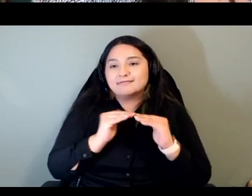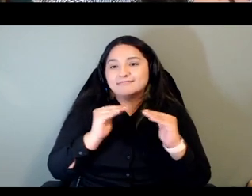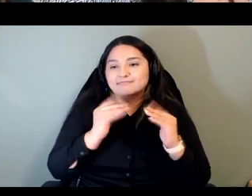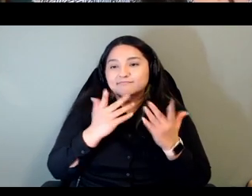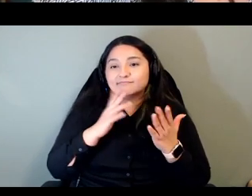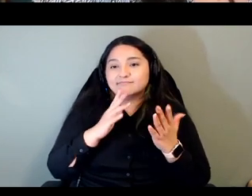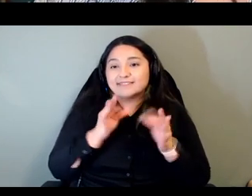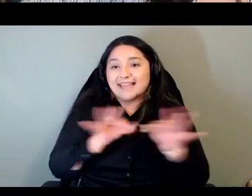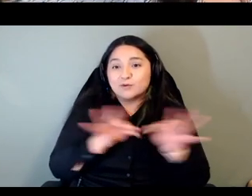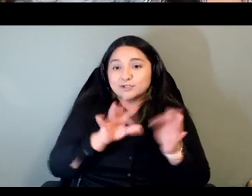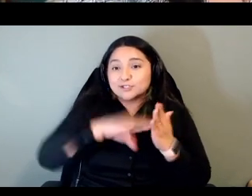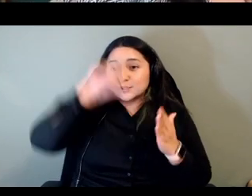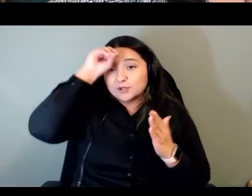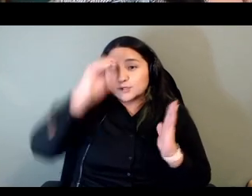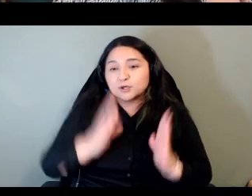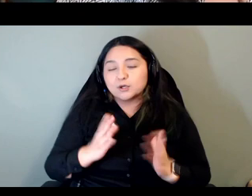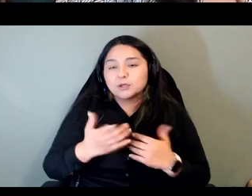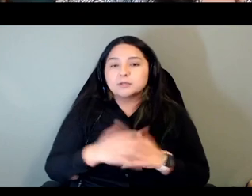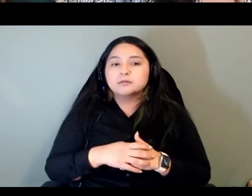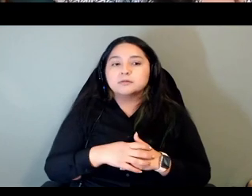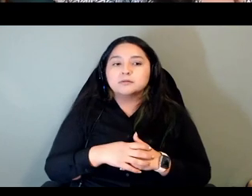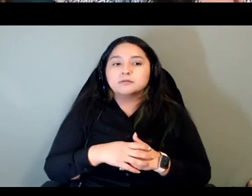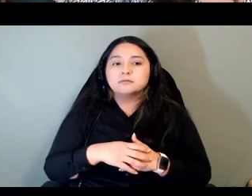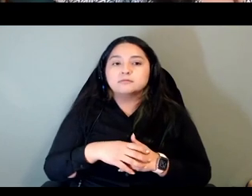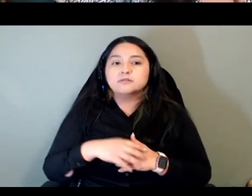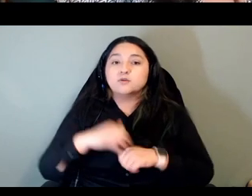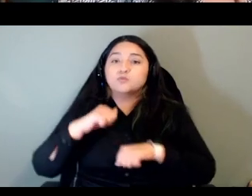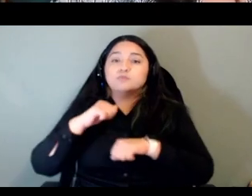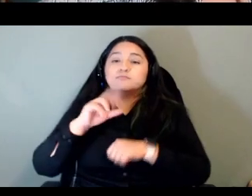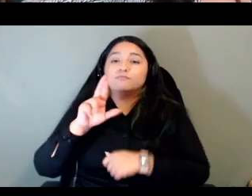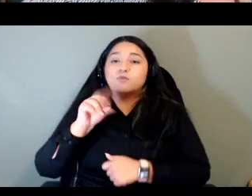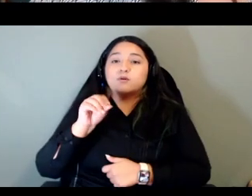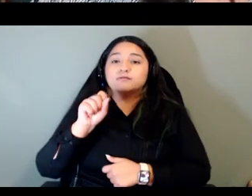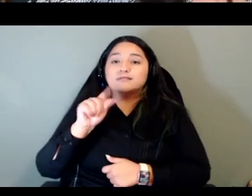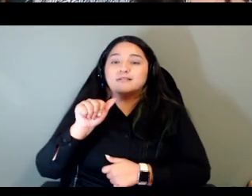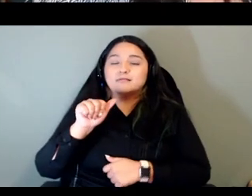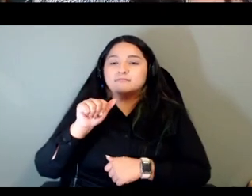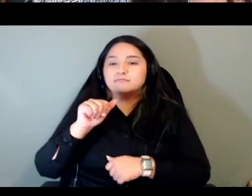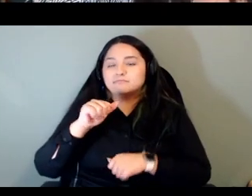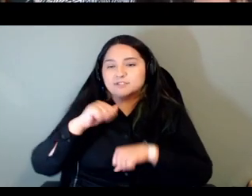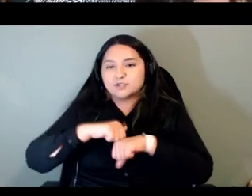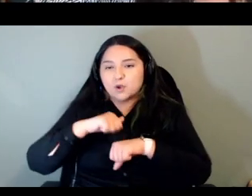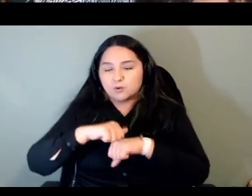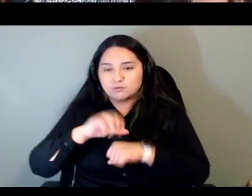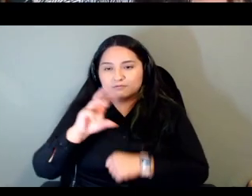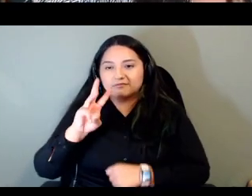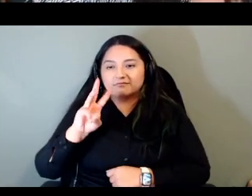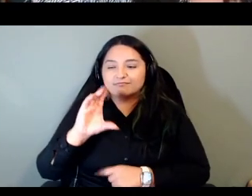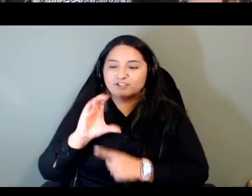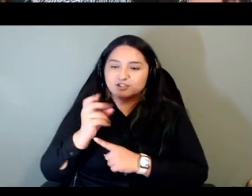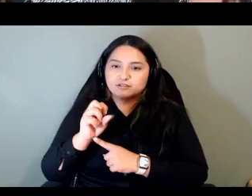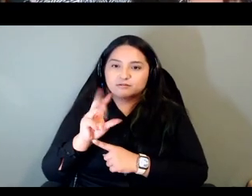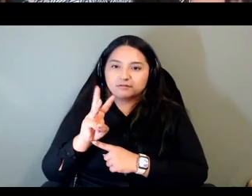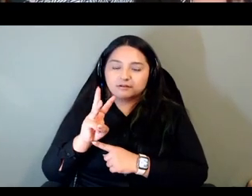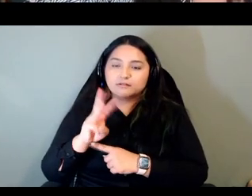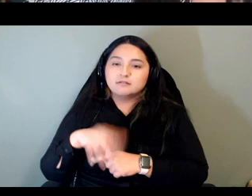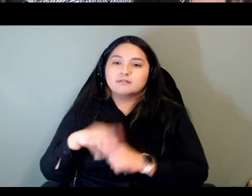aspect of chicas rosetta stone chickasaw level three and four um developed really from dr